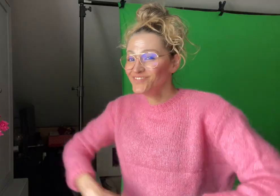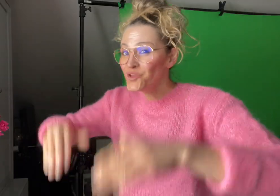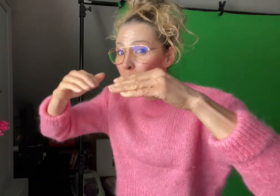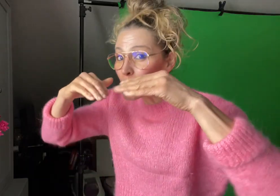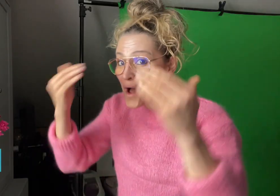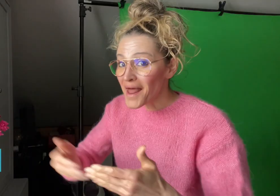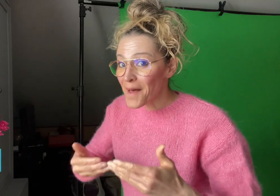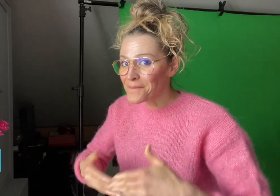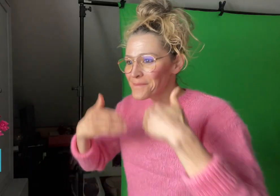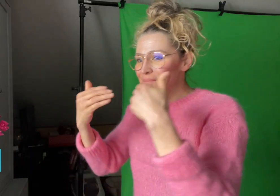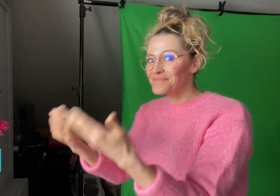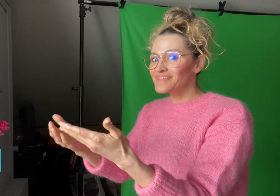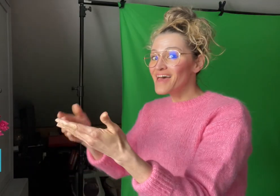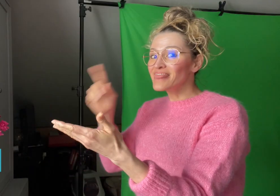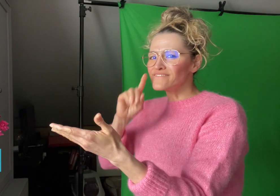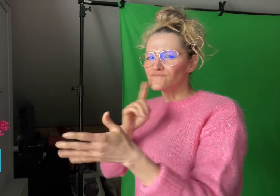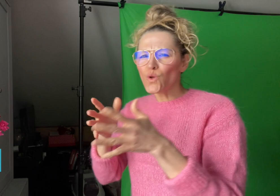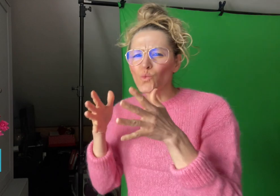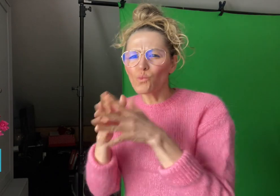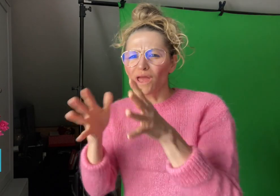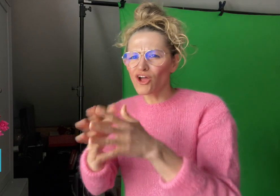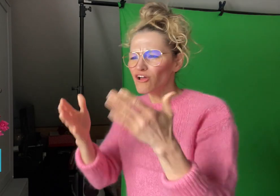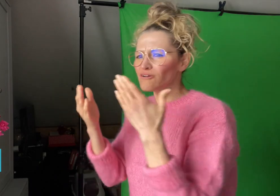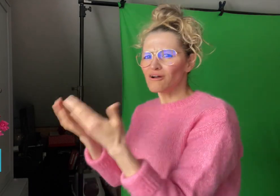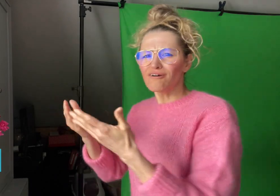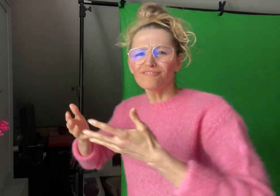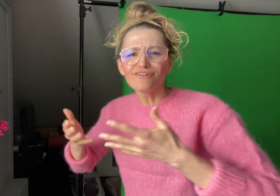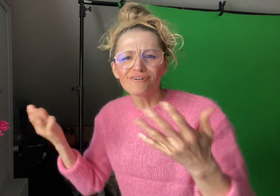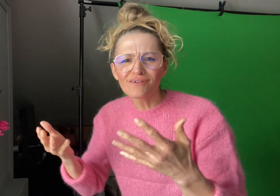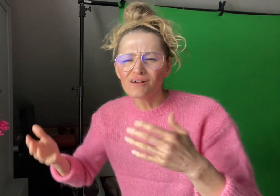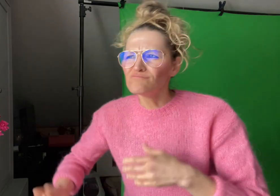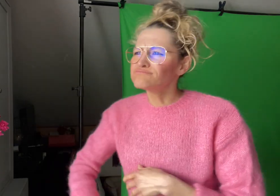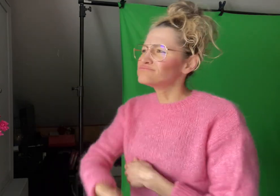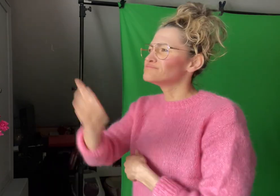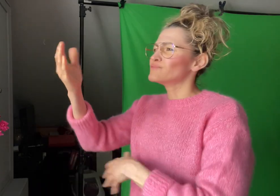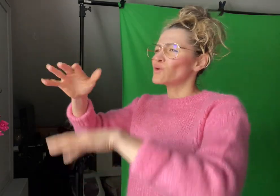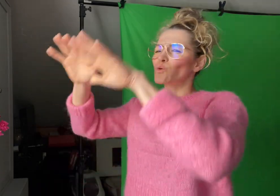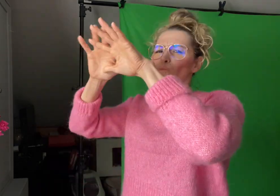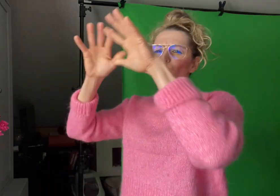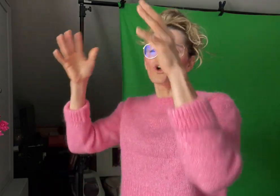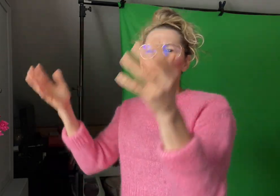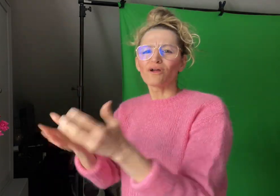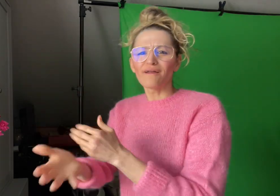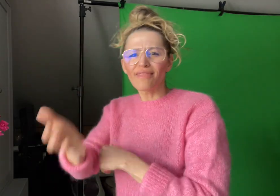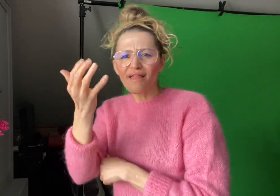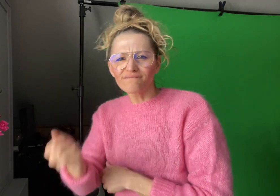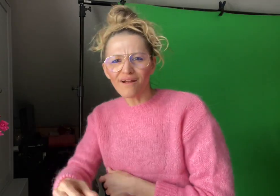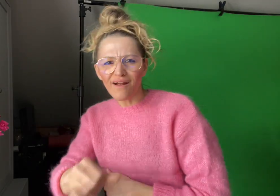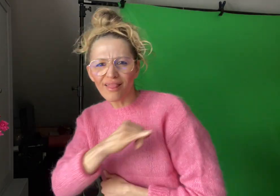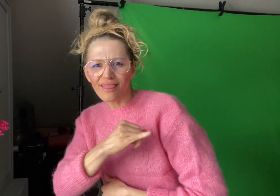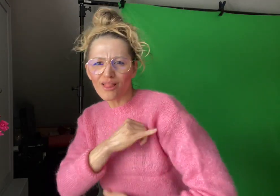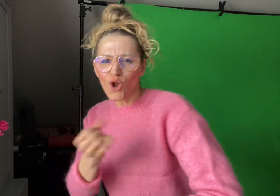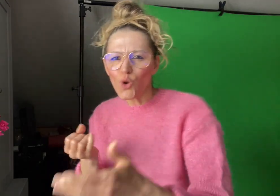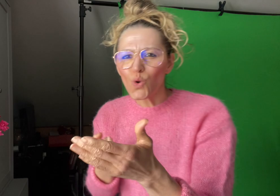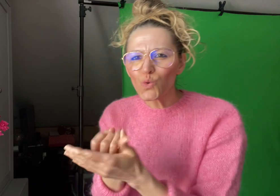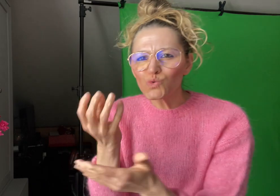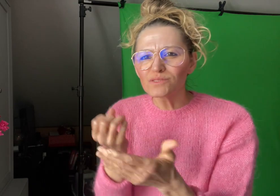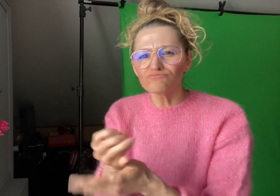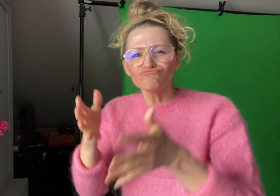Welcome to DeafWire where we share interesting news stories